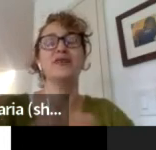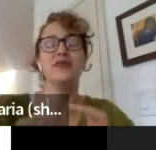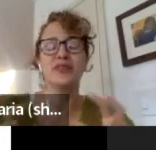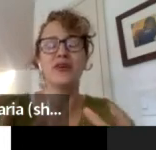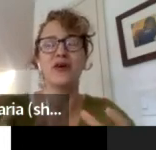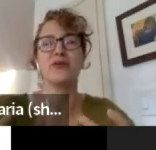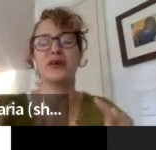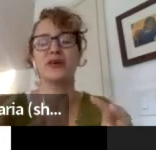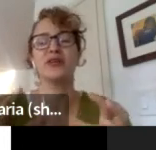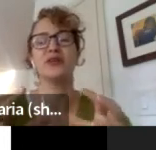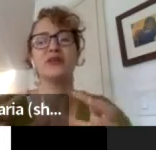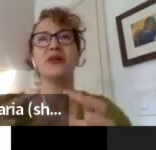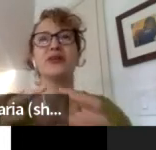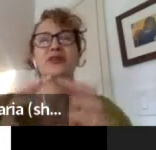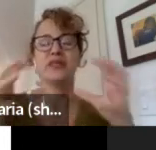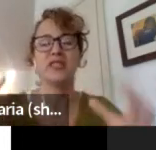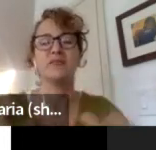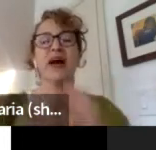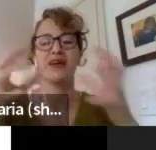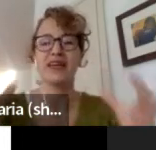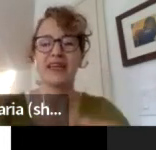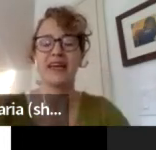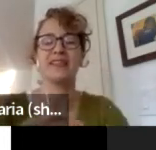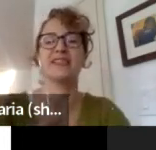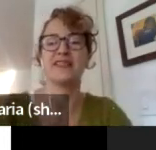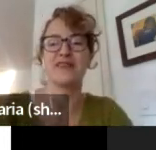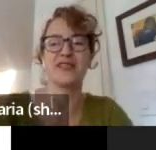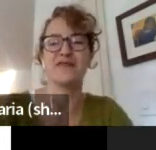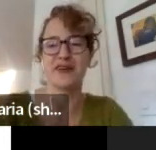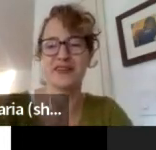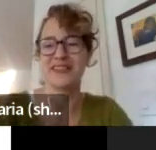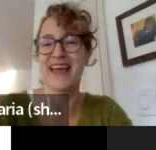Who uses artwork to inspire and connect these three spheres,